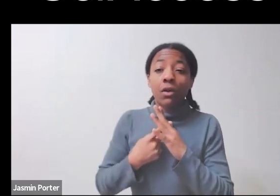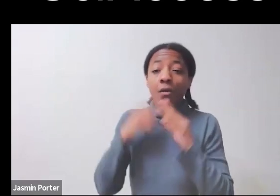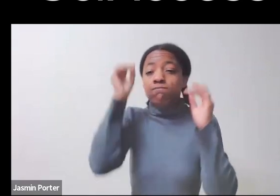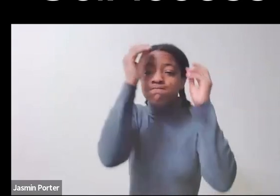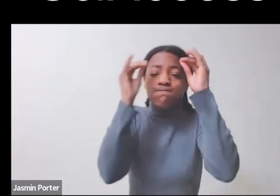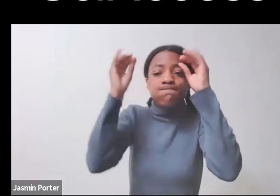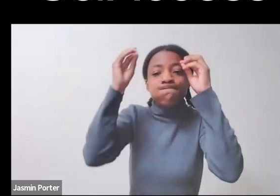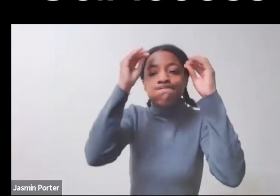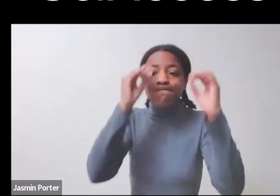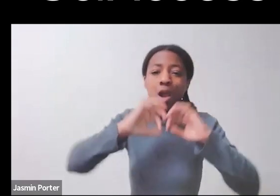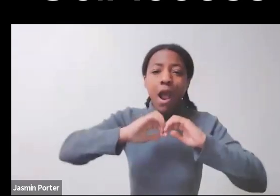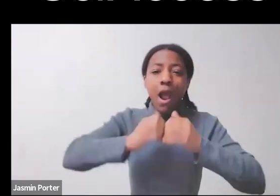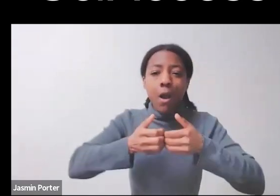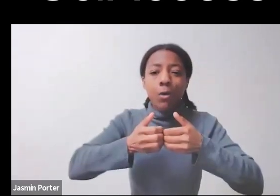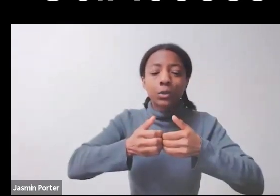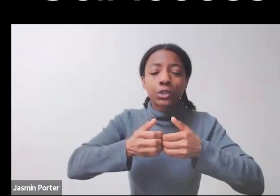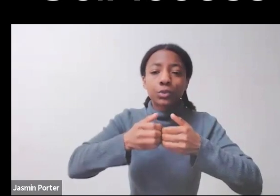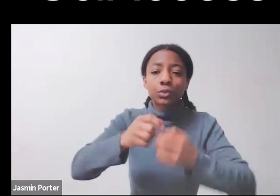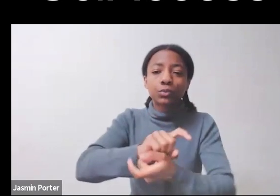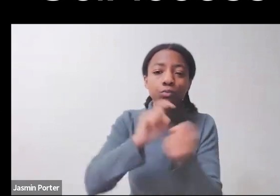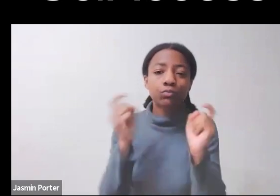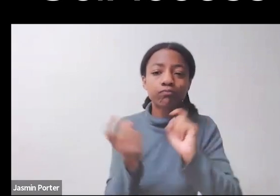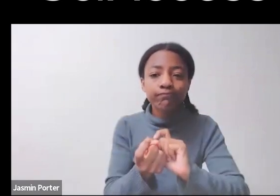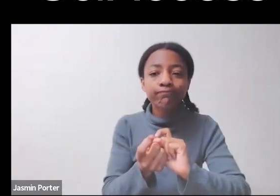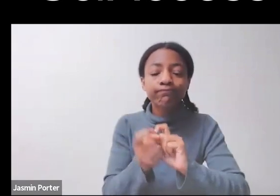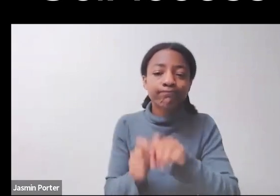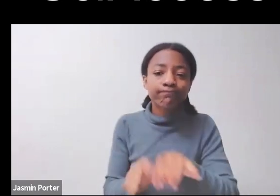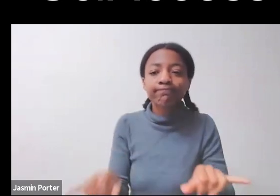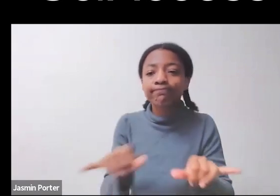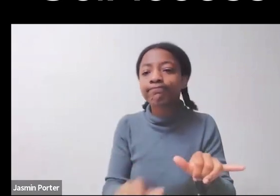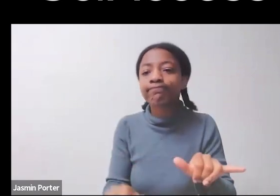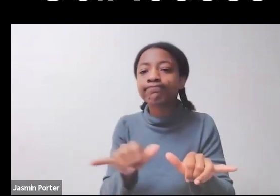and access in mathematics. I'll pass it back to you, Lisette.